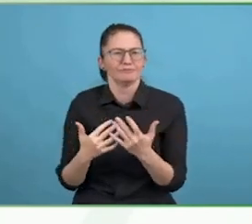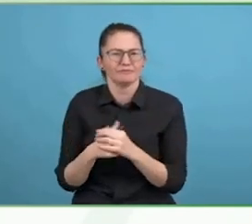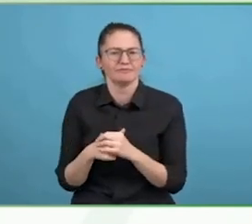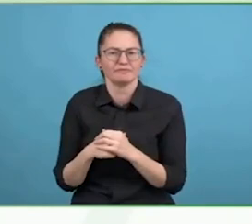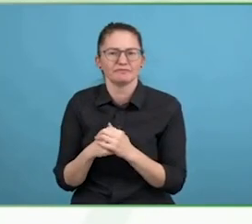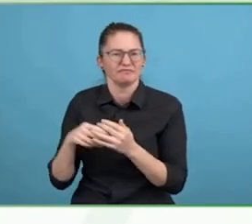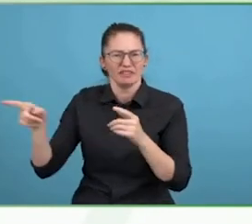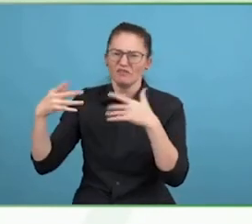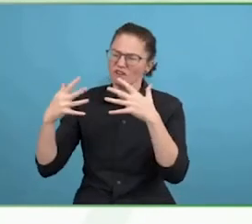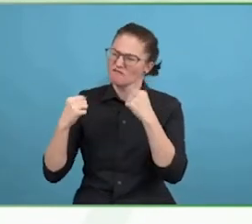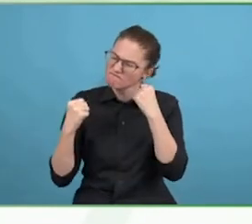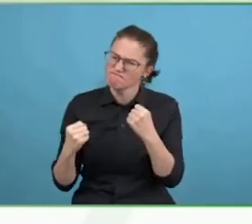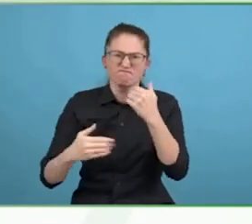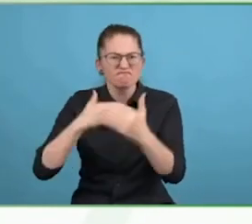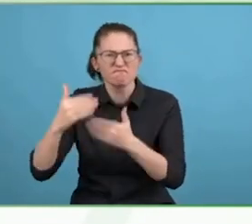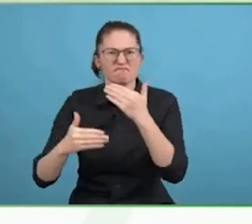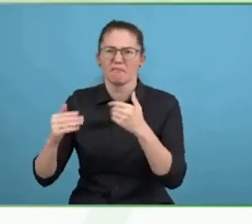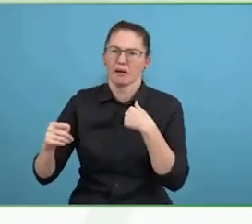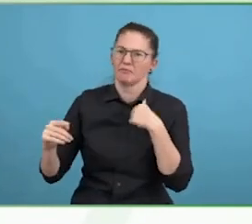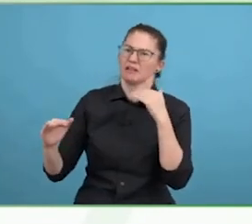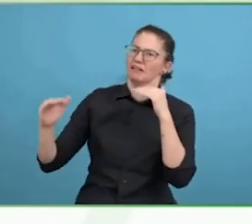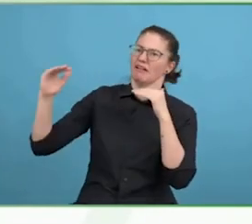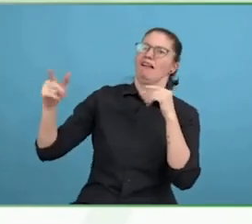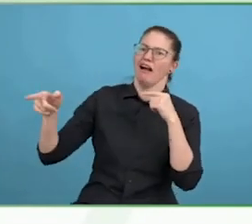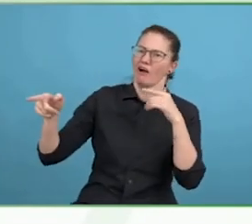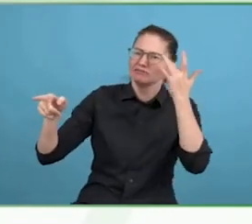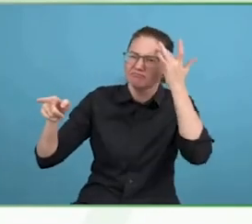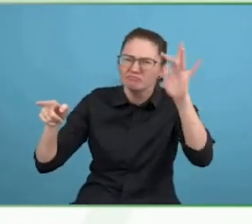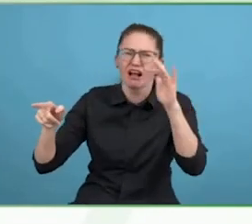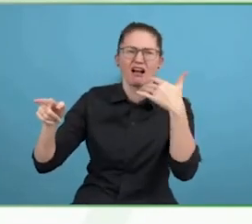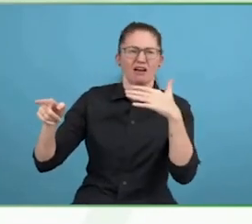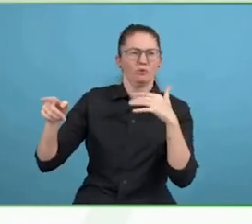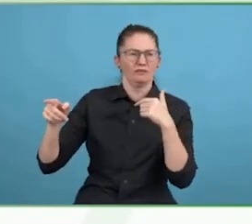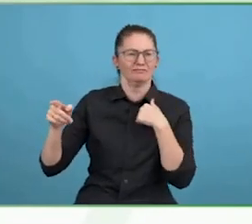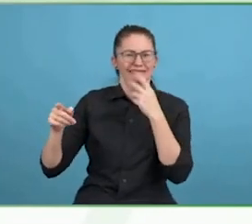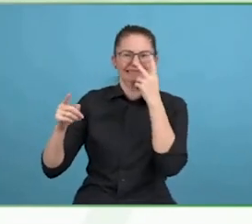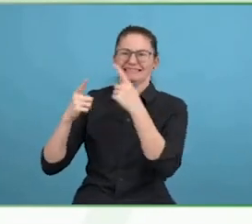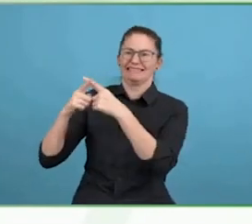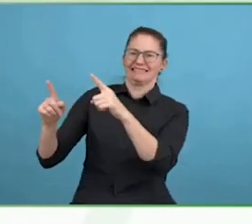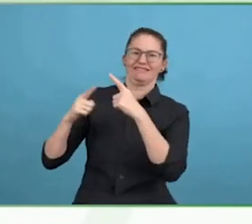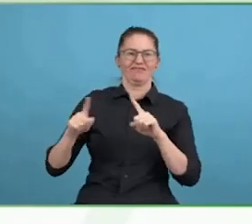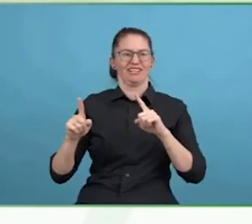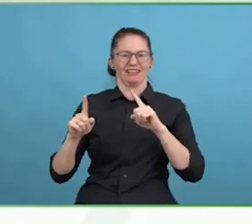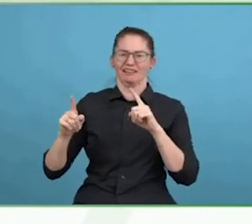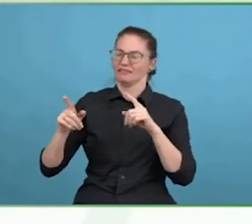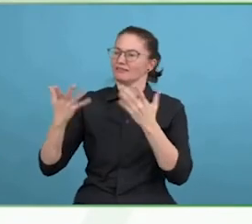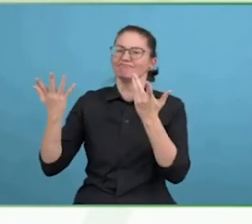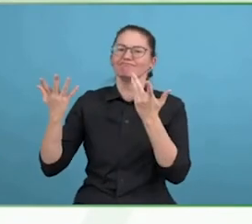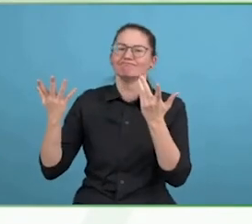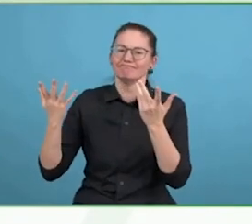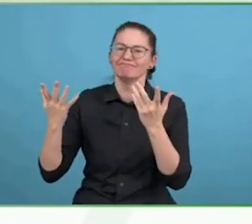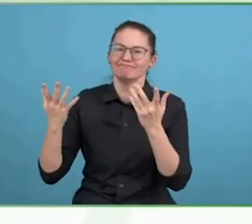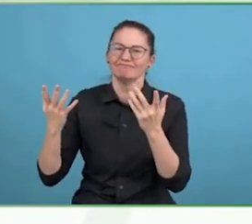Those people who follow you, they will take on your mantra and you will